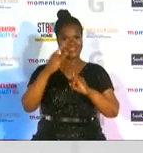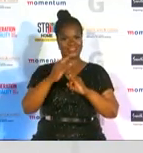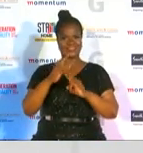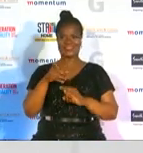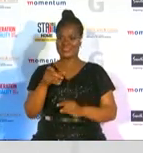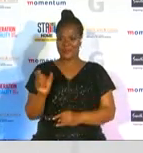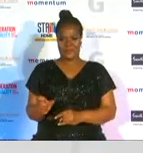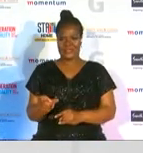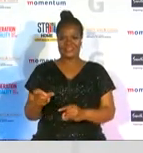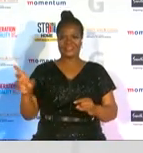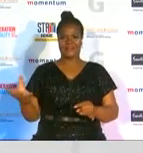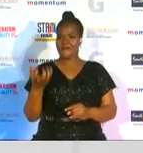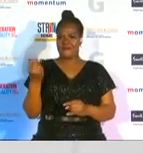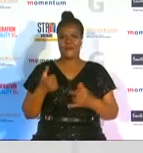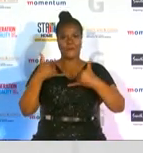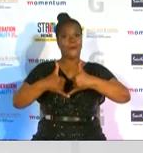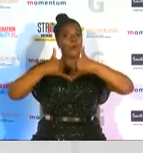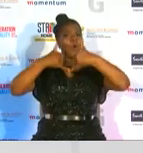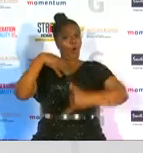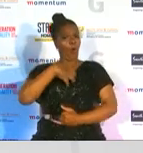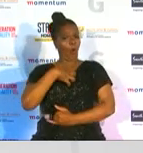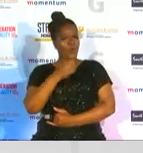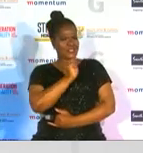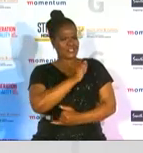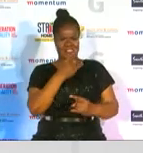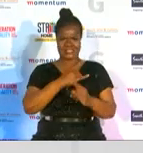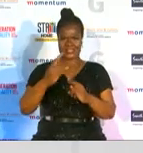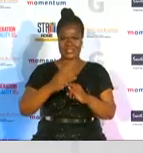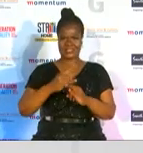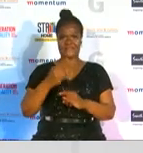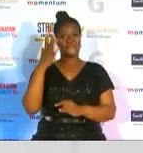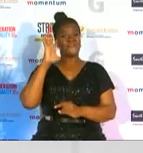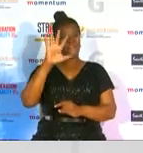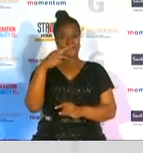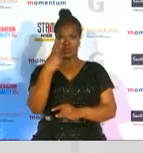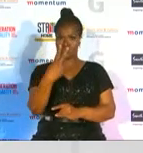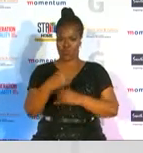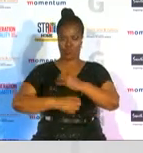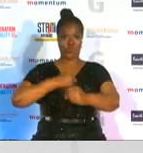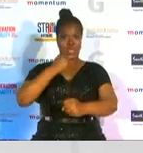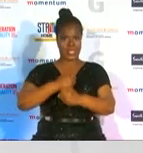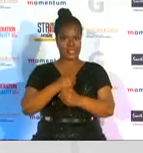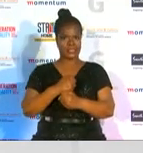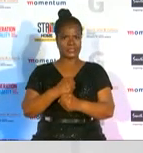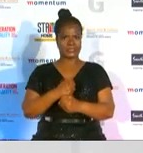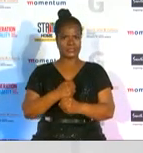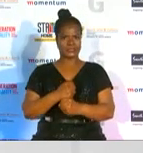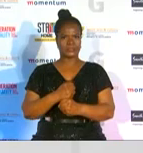with the award who has owned her success for the past 52 years we now come to the hall of fame award